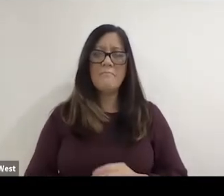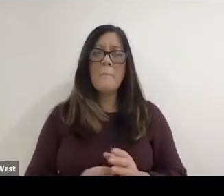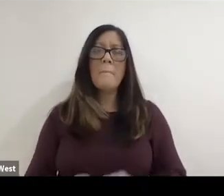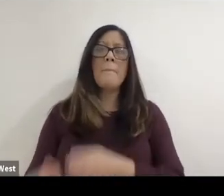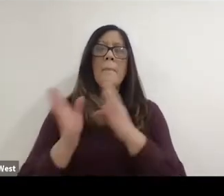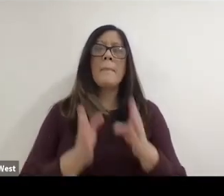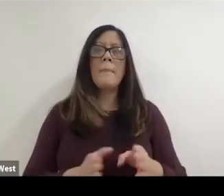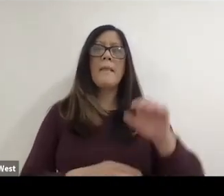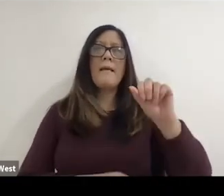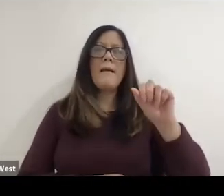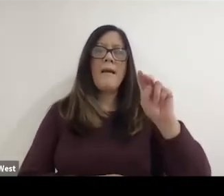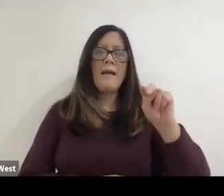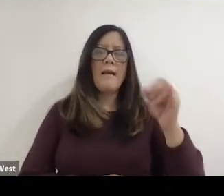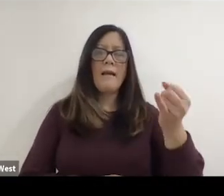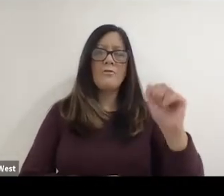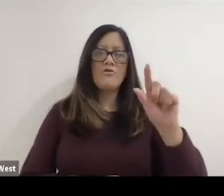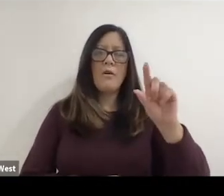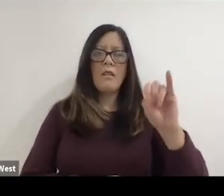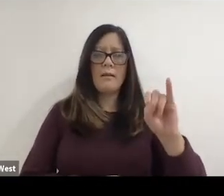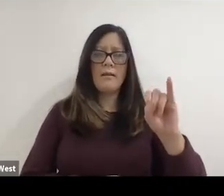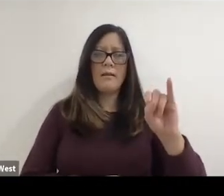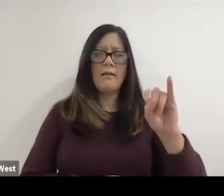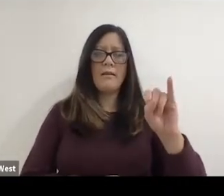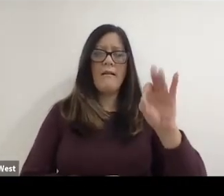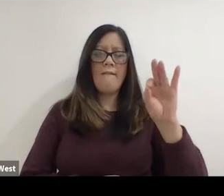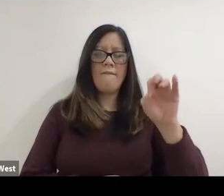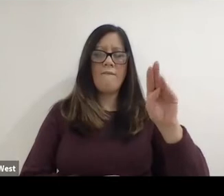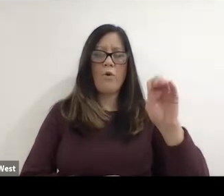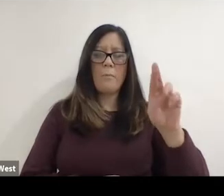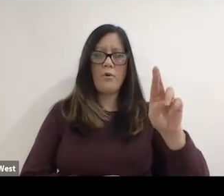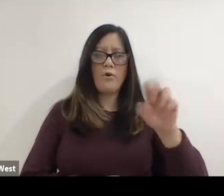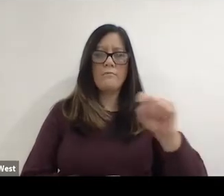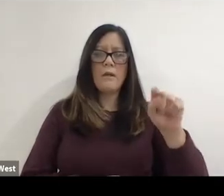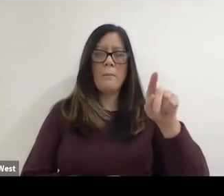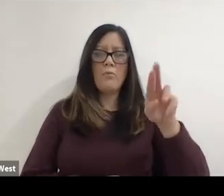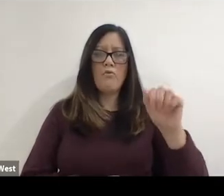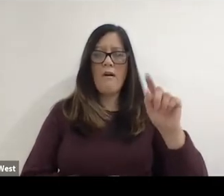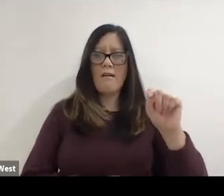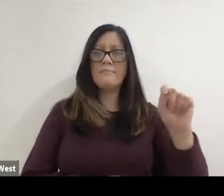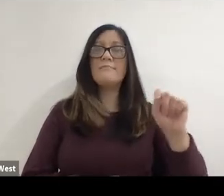Like to introduce Anjali J Forber- Pratt. Anjali is a PhD assistant professor